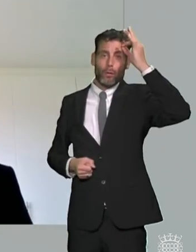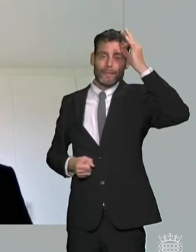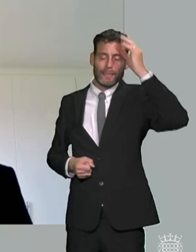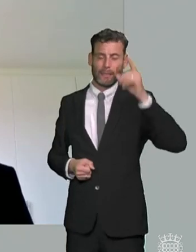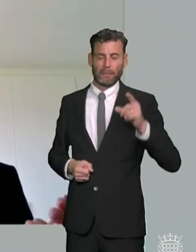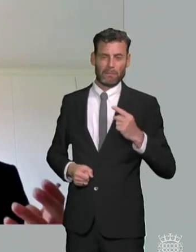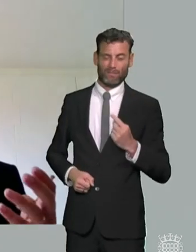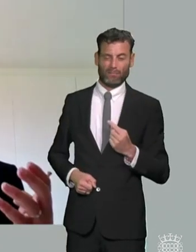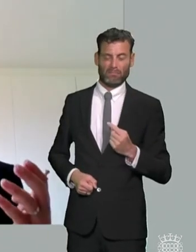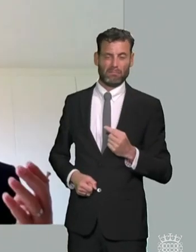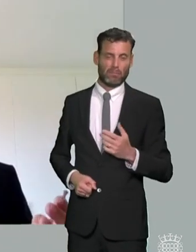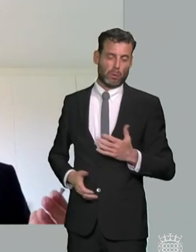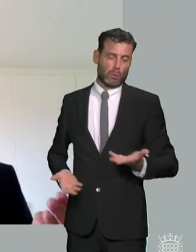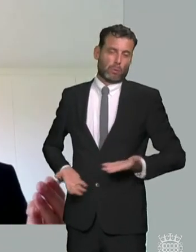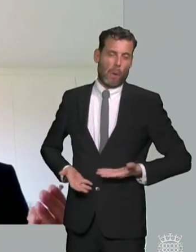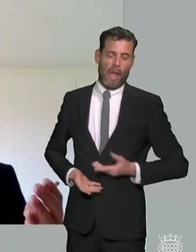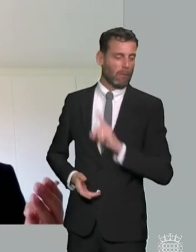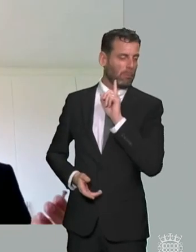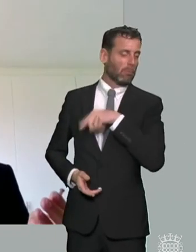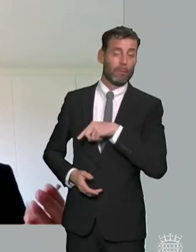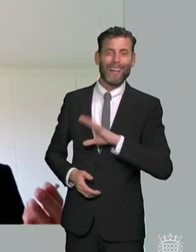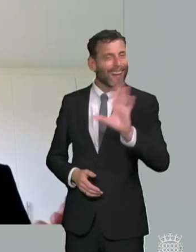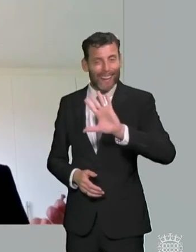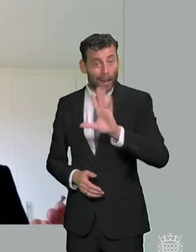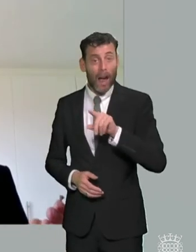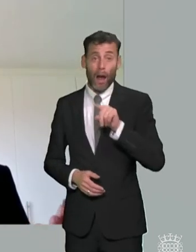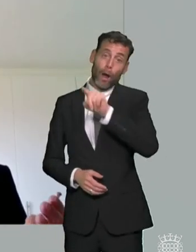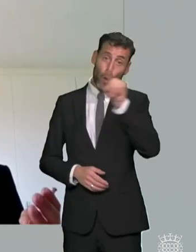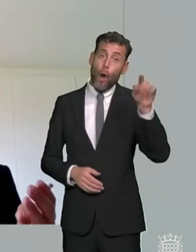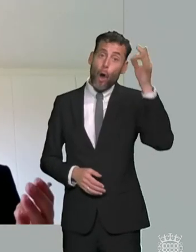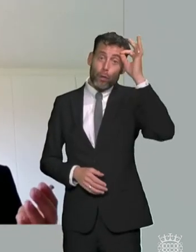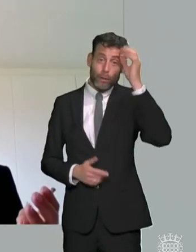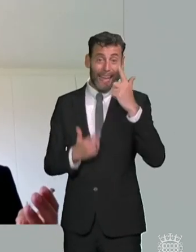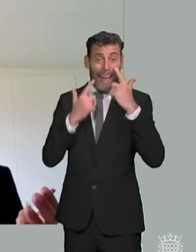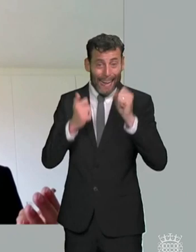ill will and by and large they are dedicated hard-working people who are trying to make